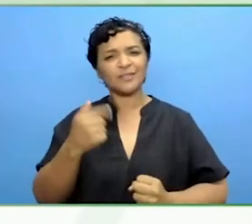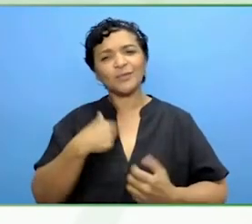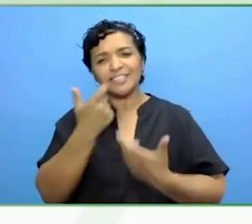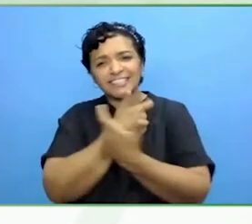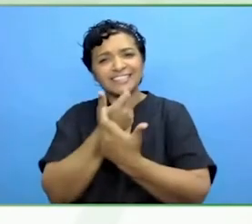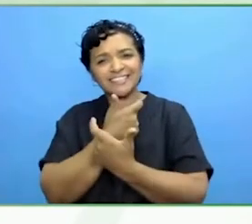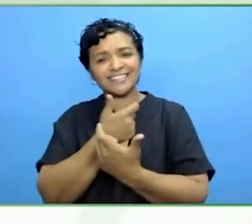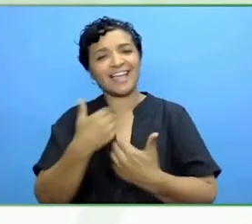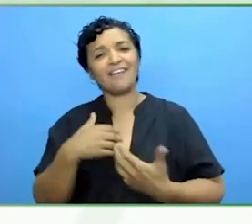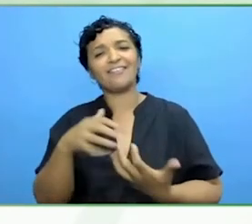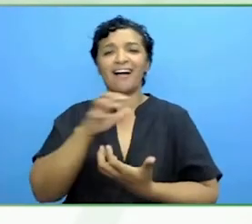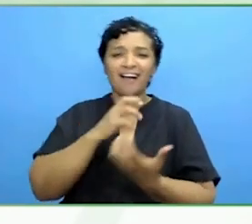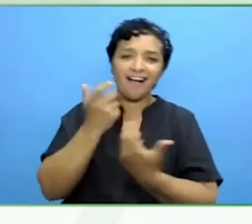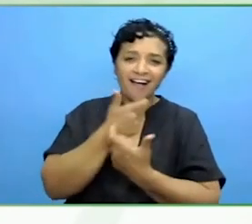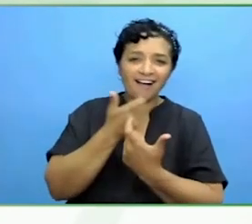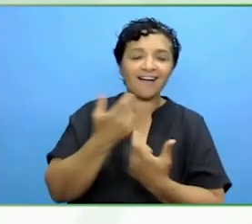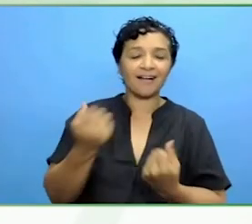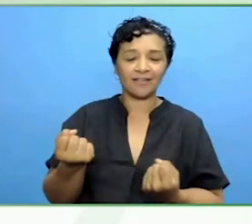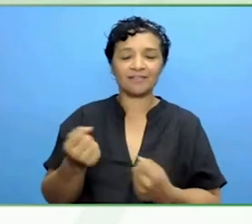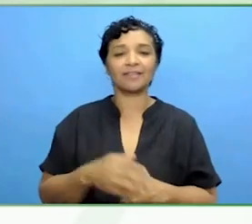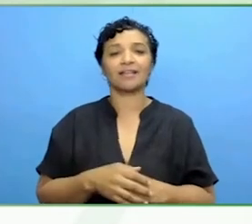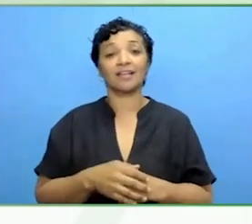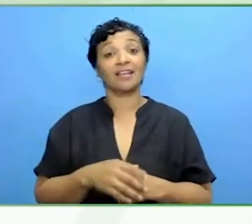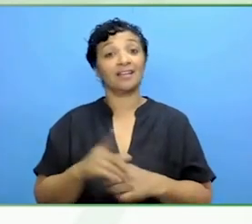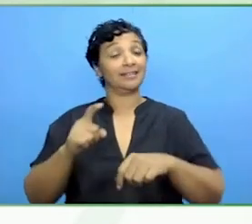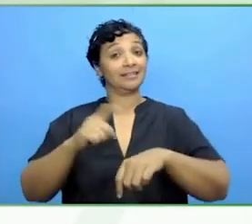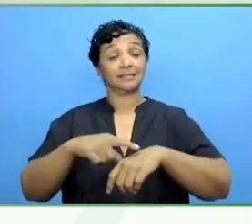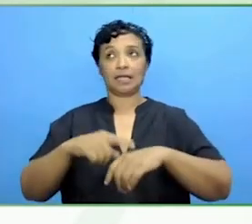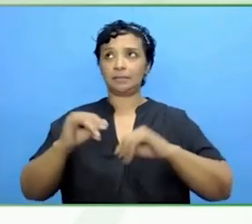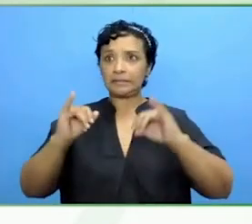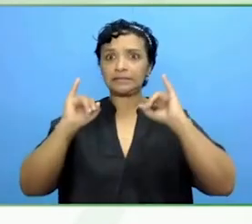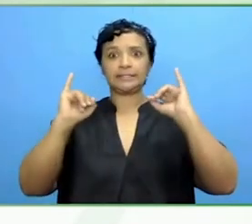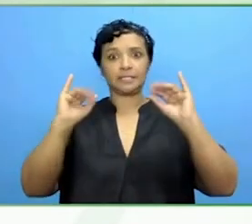topics, sometimes you have to stop and have moments of levity.